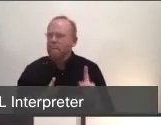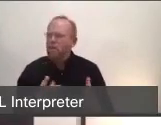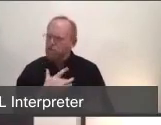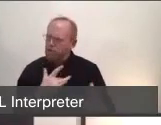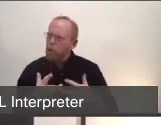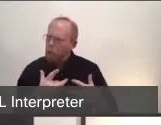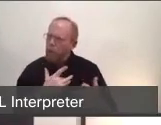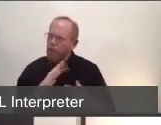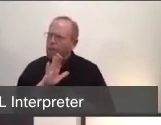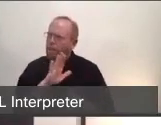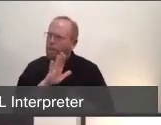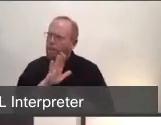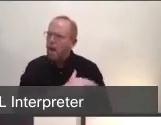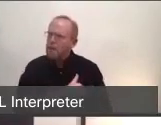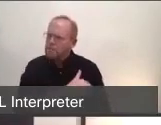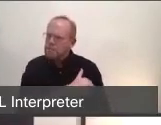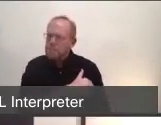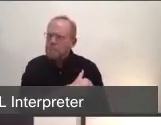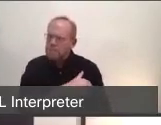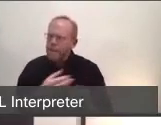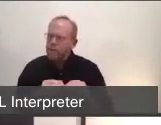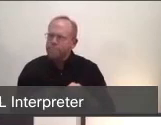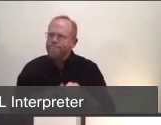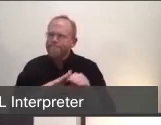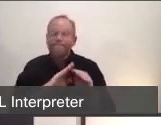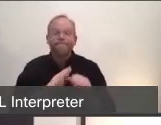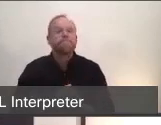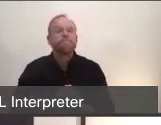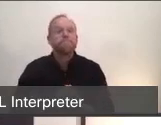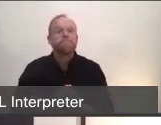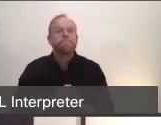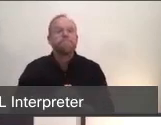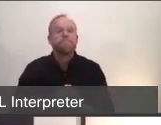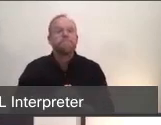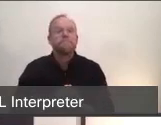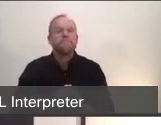Obviously there's been a lot of attention that's been paid to the ICU level care